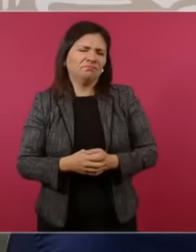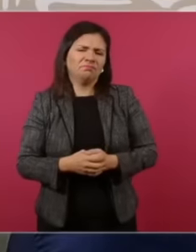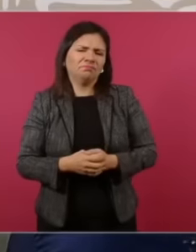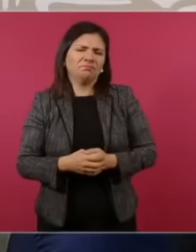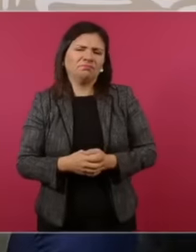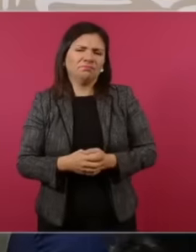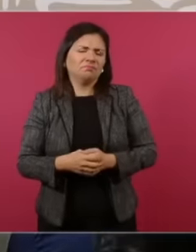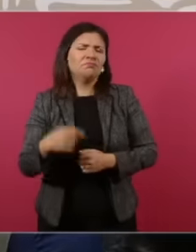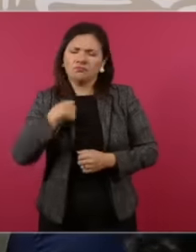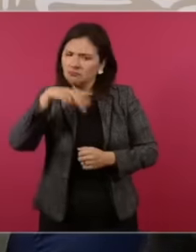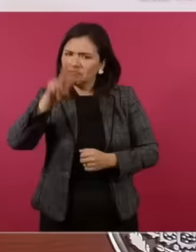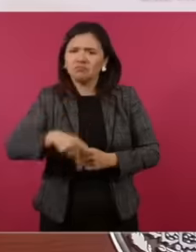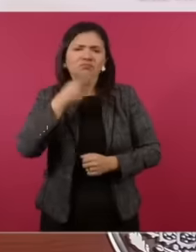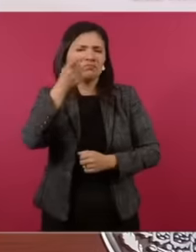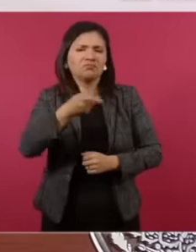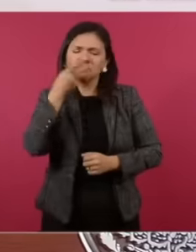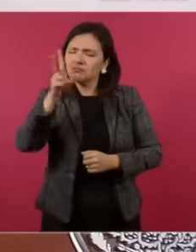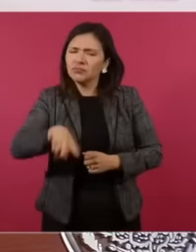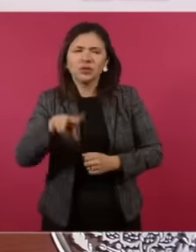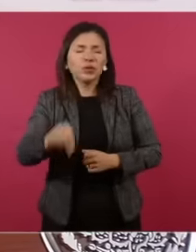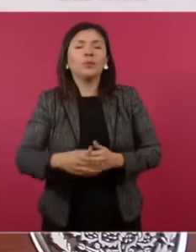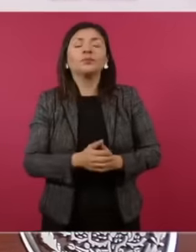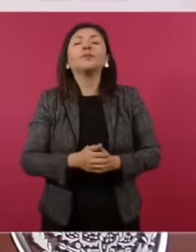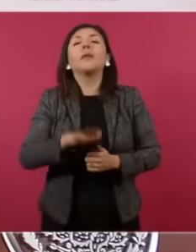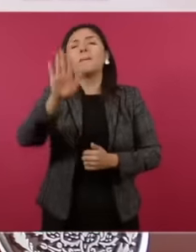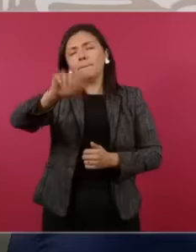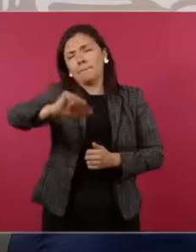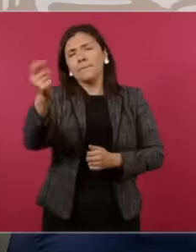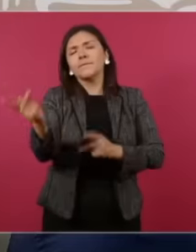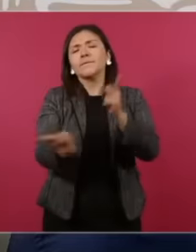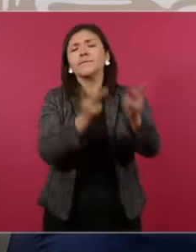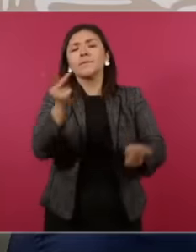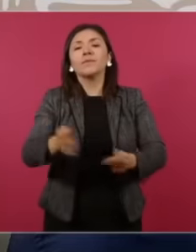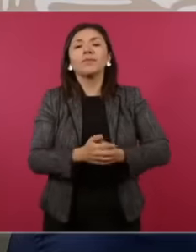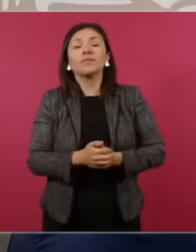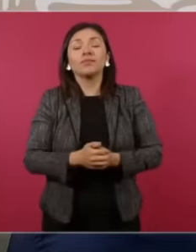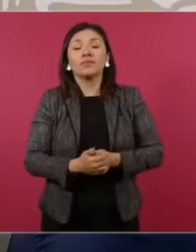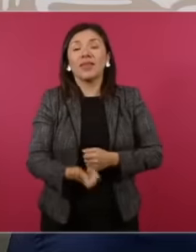guarantee, President. How can we prevent money and influence